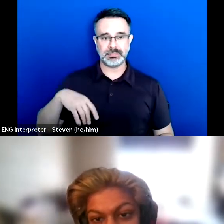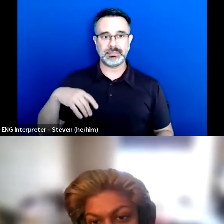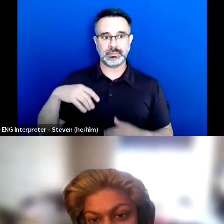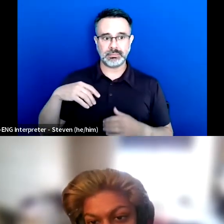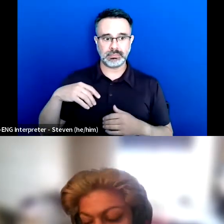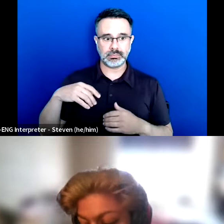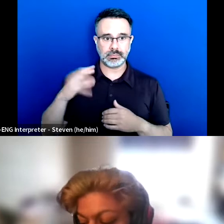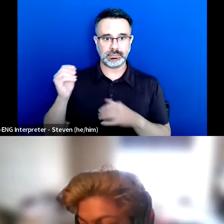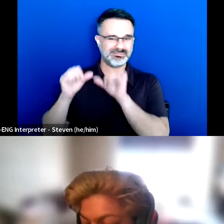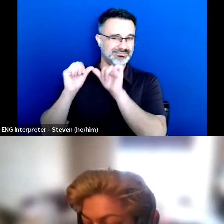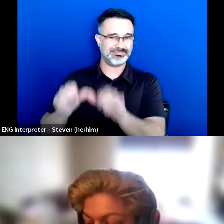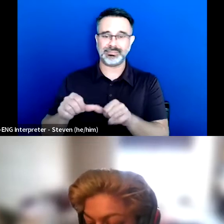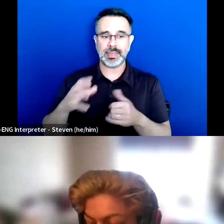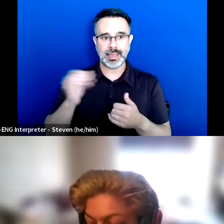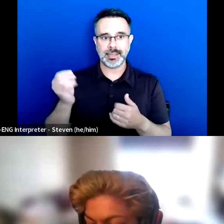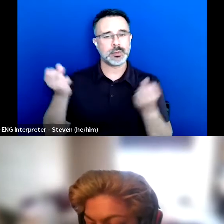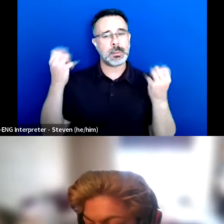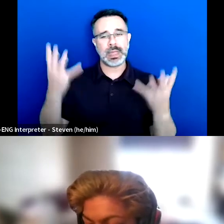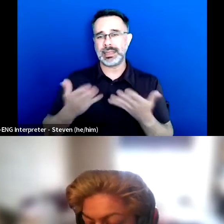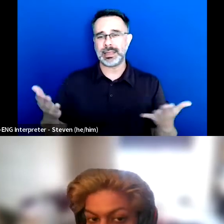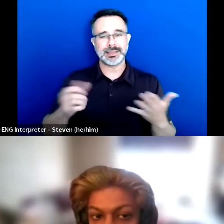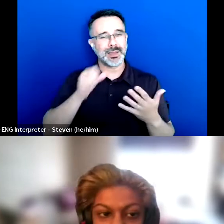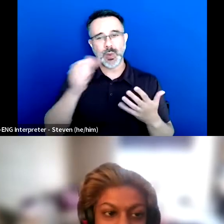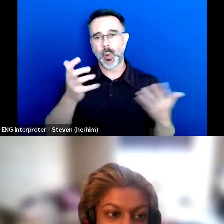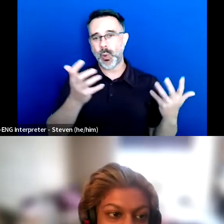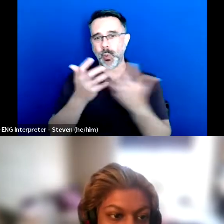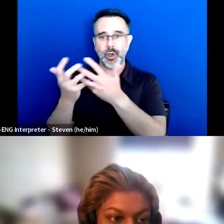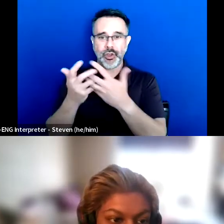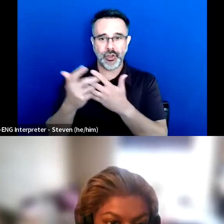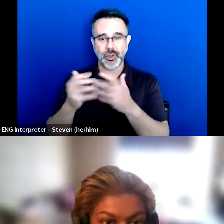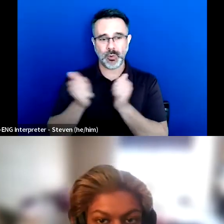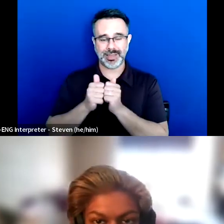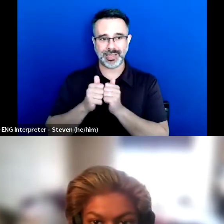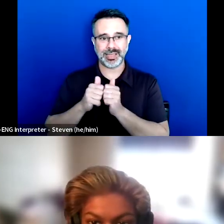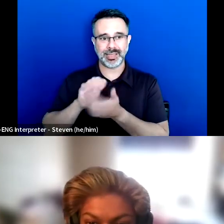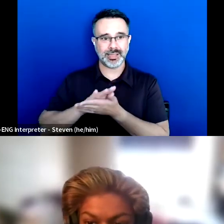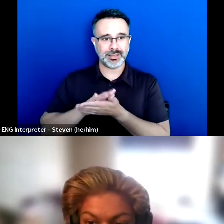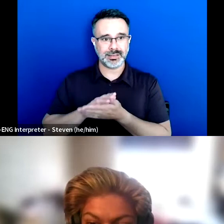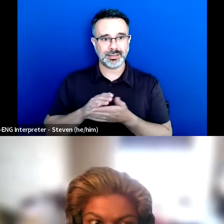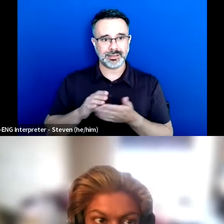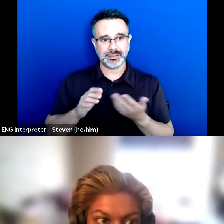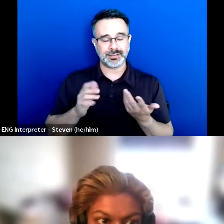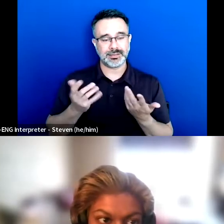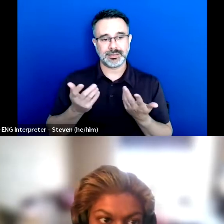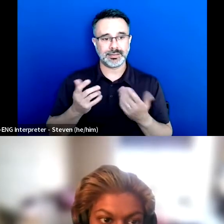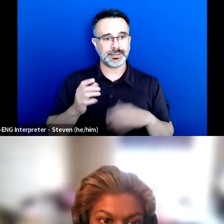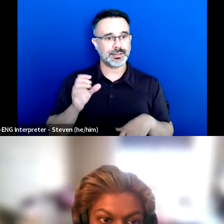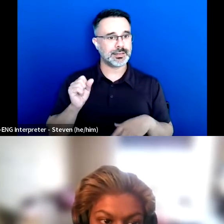And just there's so many things that don't work with it. And I am based and I'm sure in lots of other places as well.